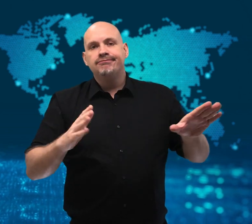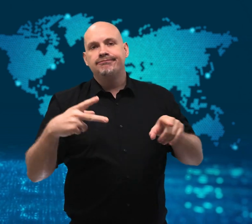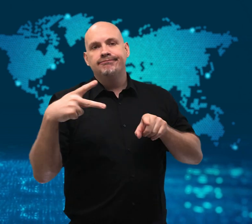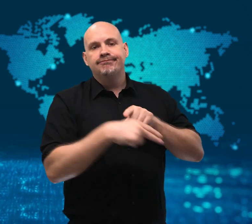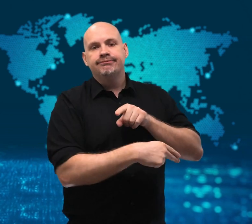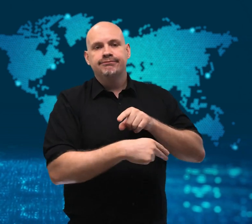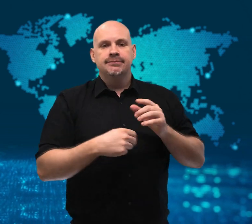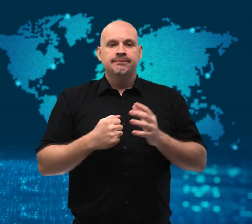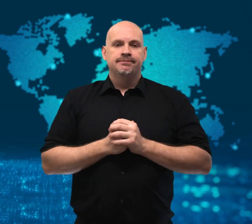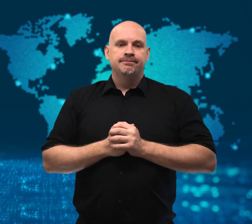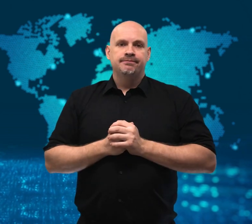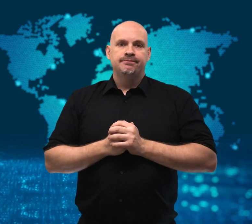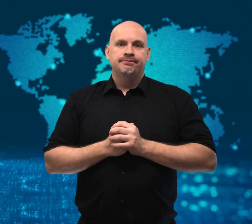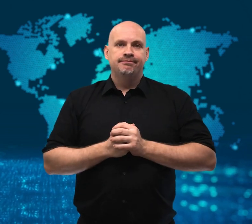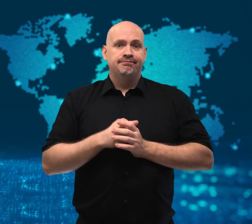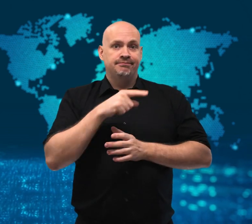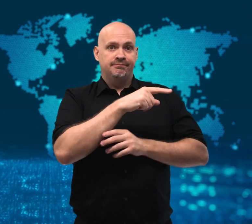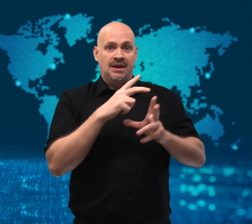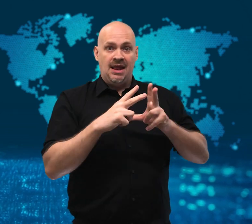Last week,